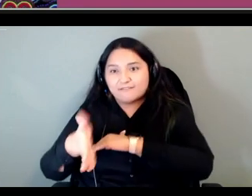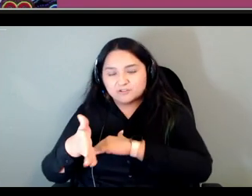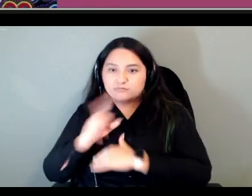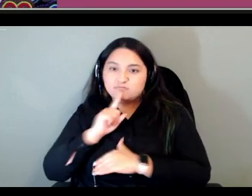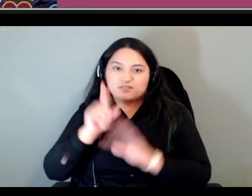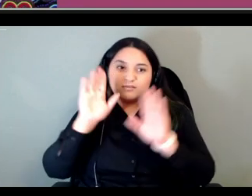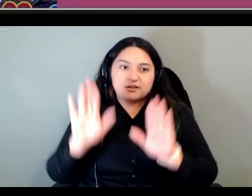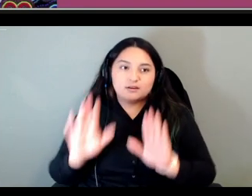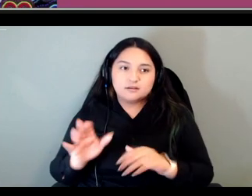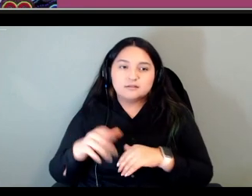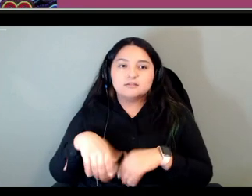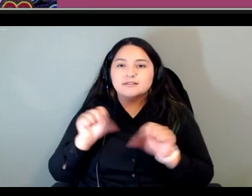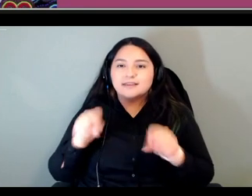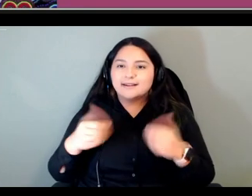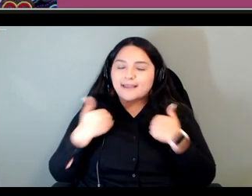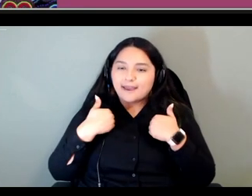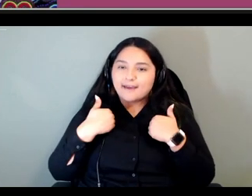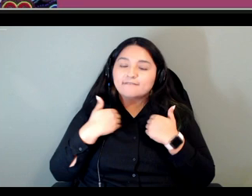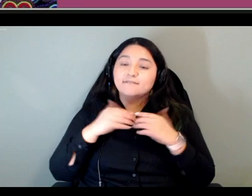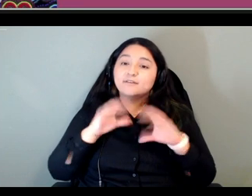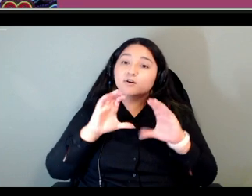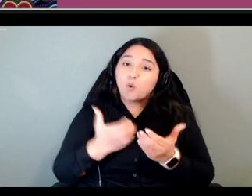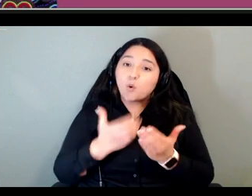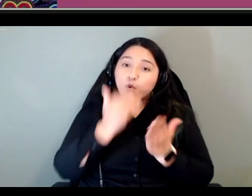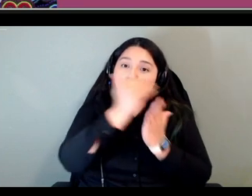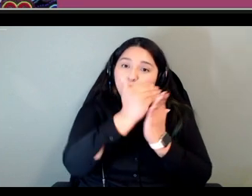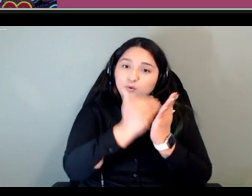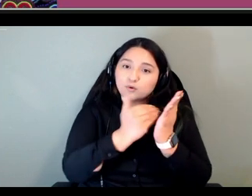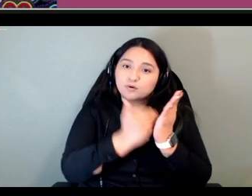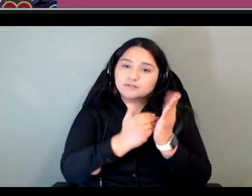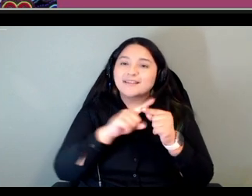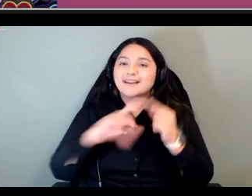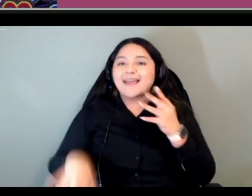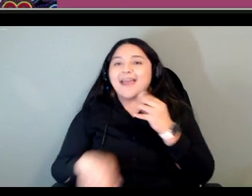can have your whole course and yeah these lessons so it technically you could keep on